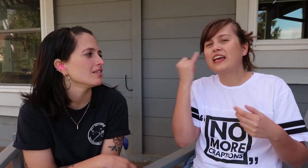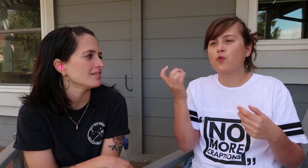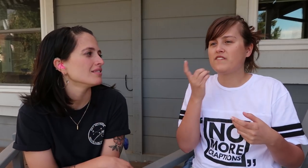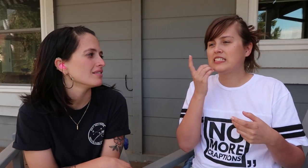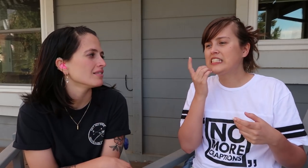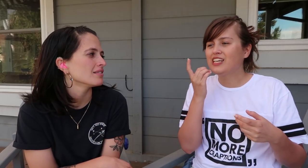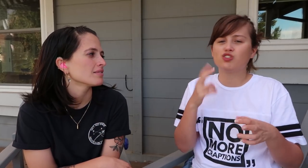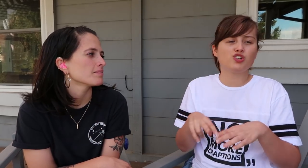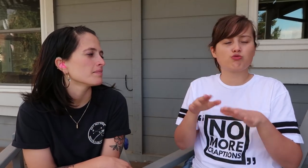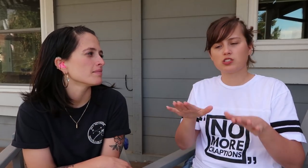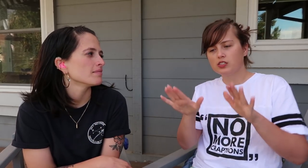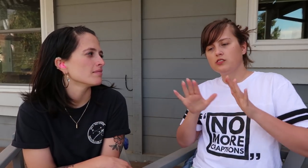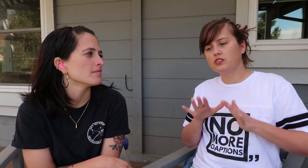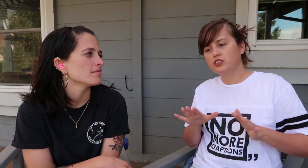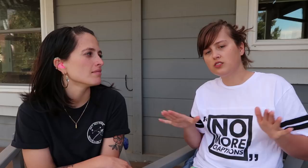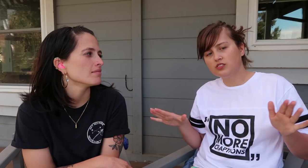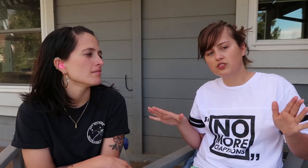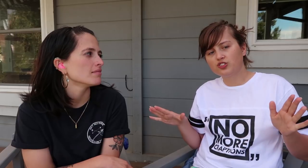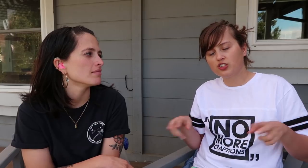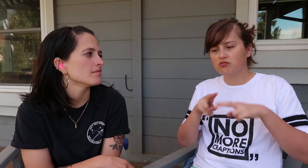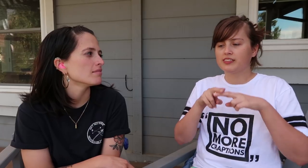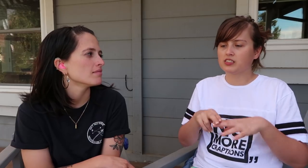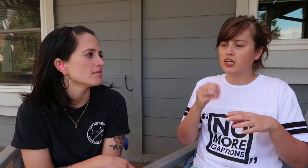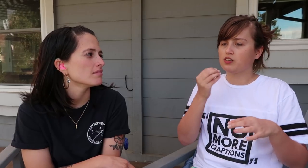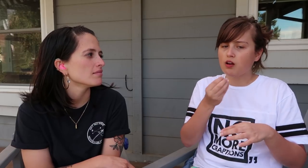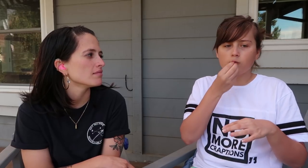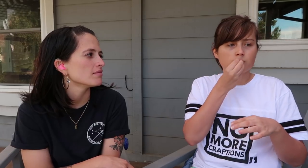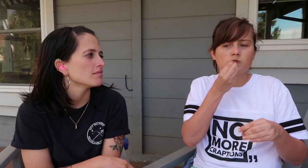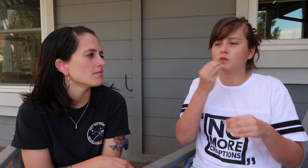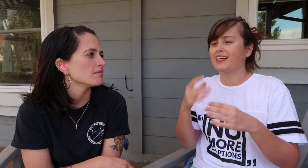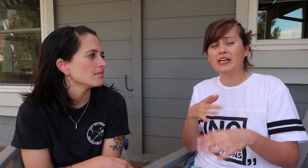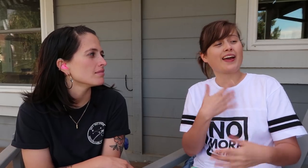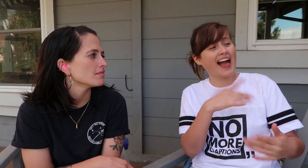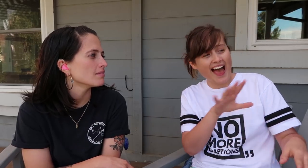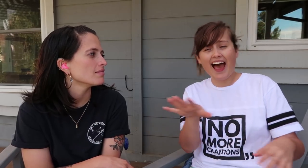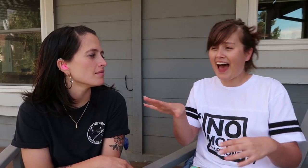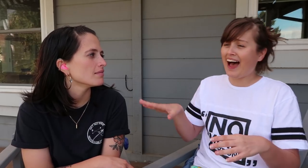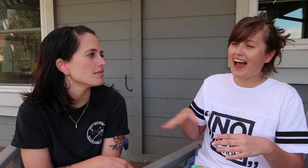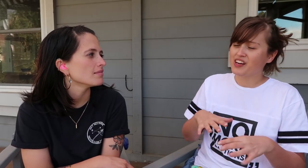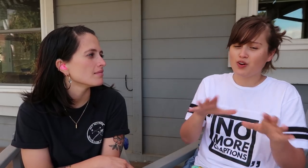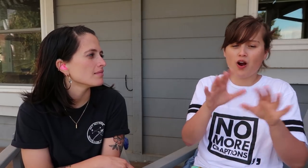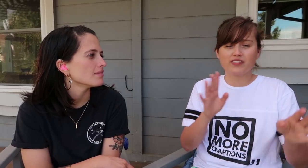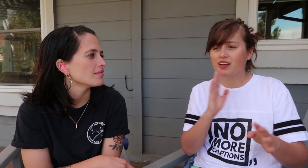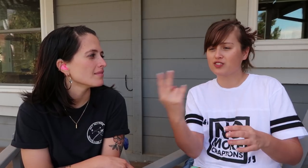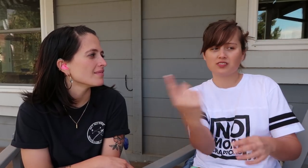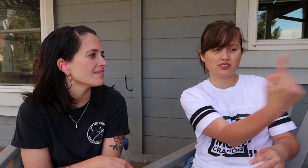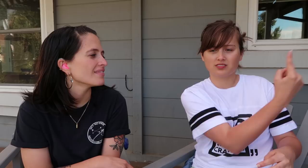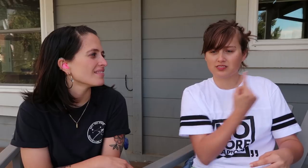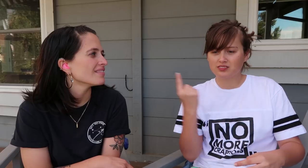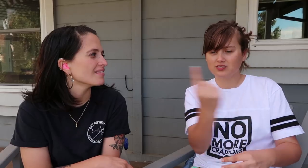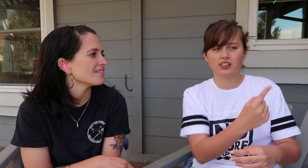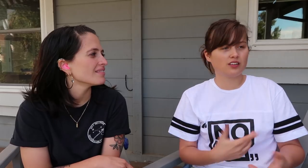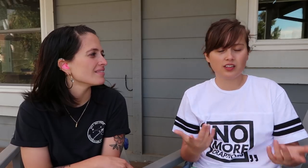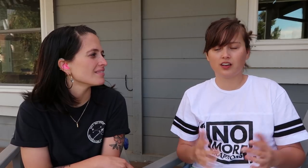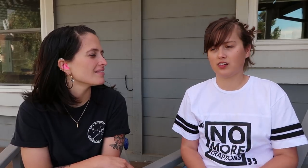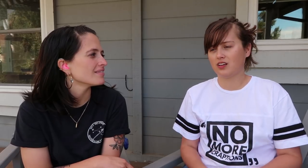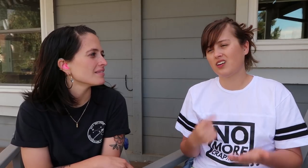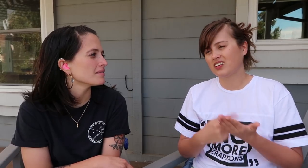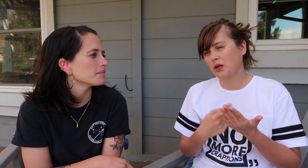If we’re sitting and having a chill dinner and everyone’s having a conversation,